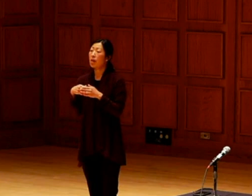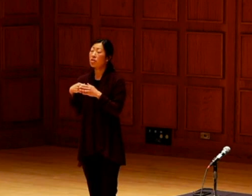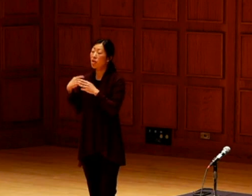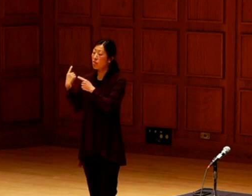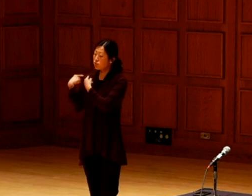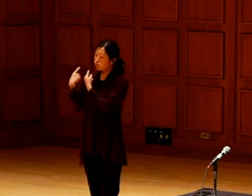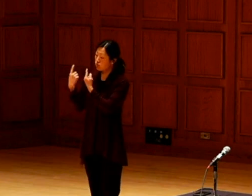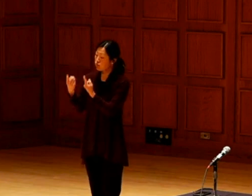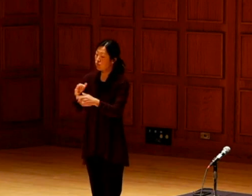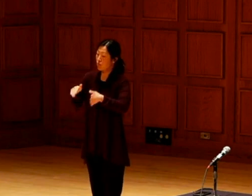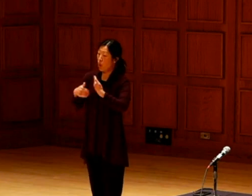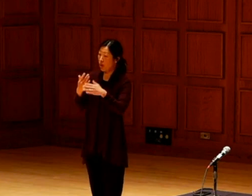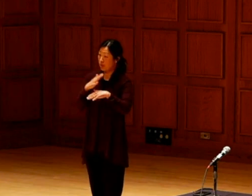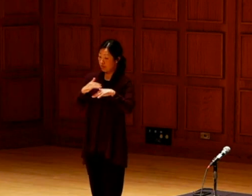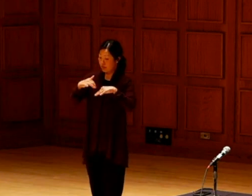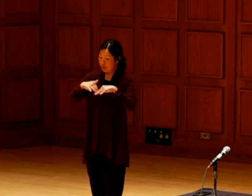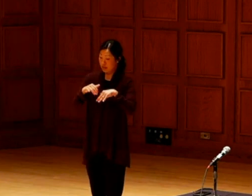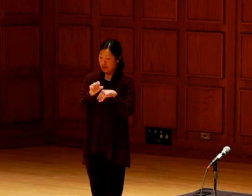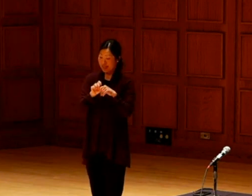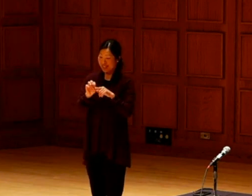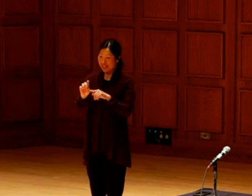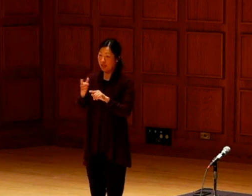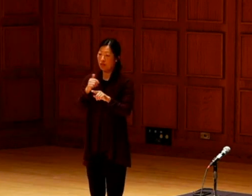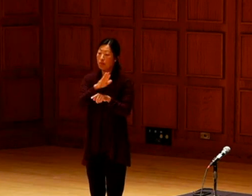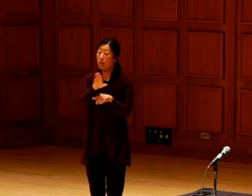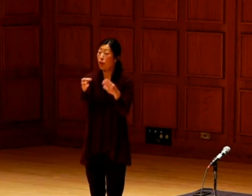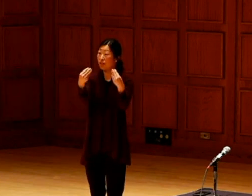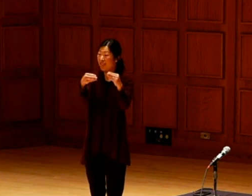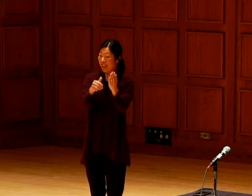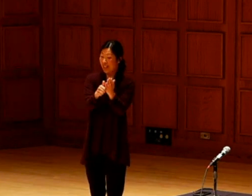Since then they've taken all of the indigenous seeds out of their